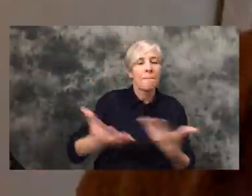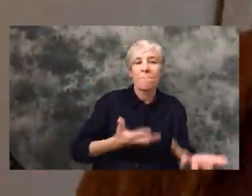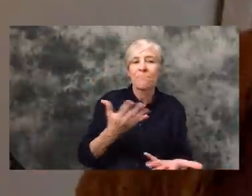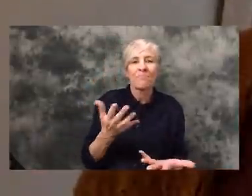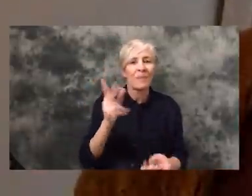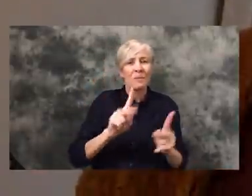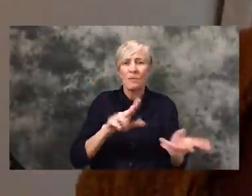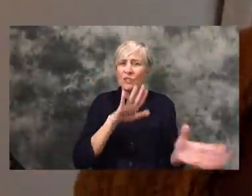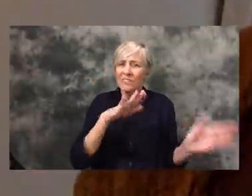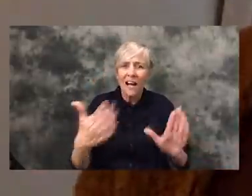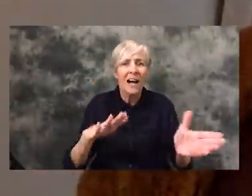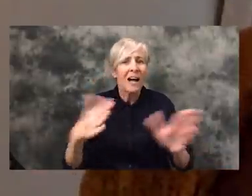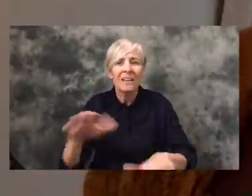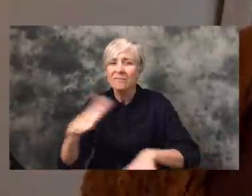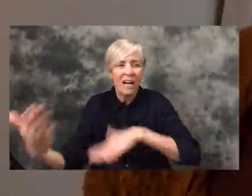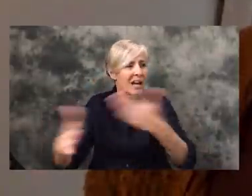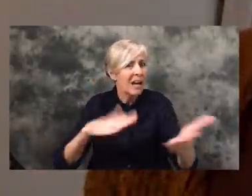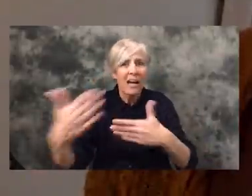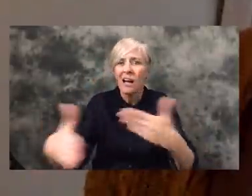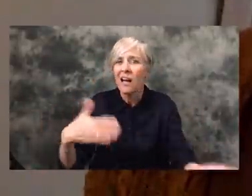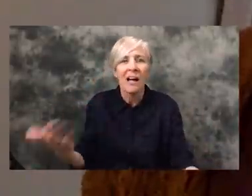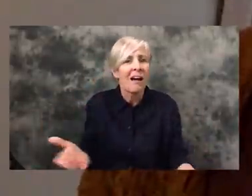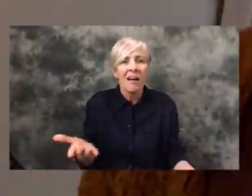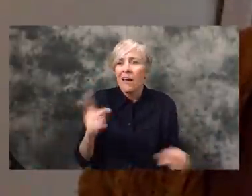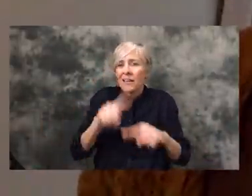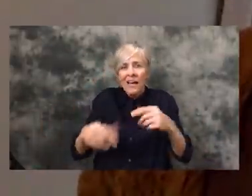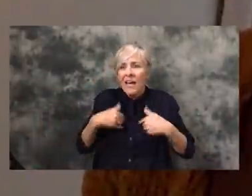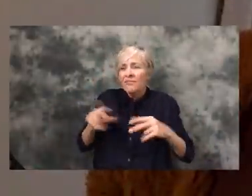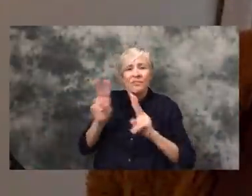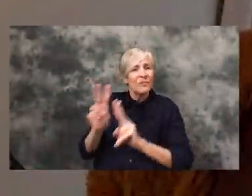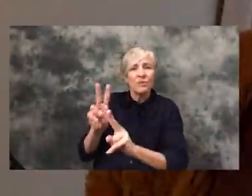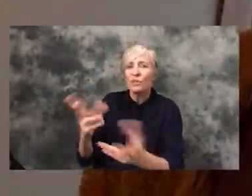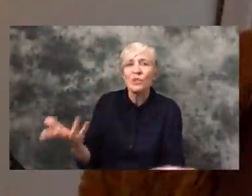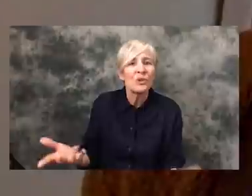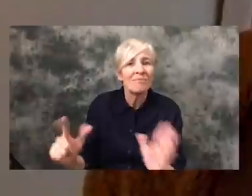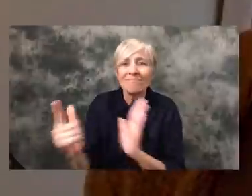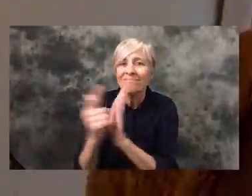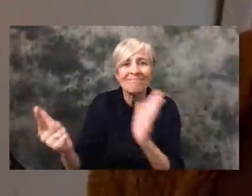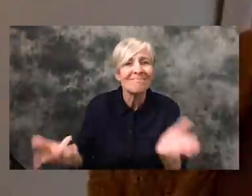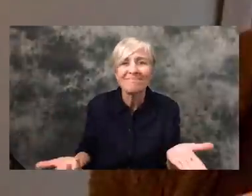where these people are passing, and they don't get to have funerals, they don't...